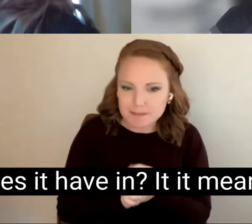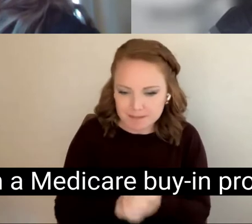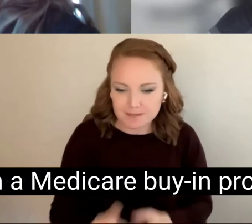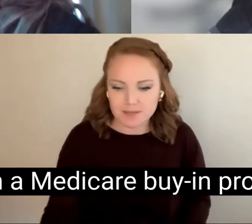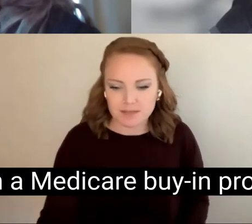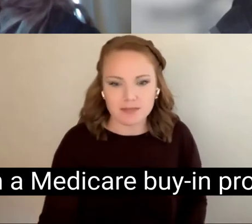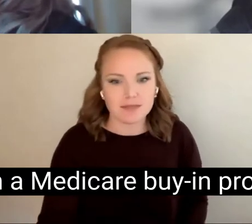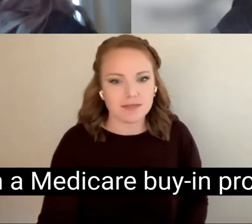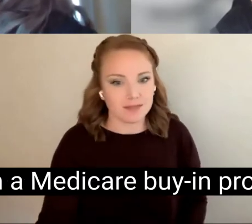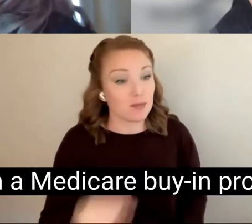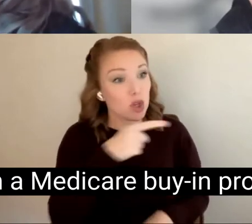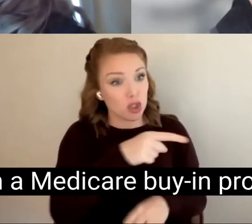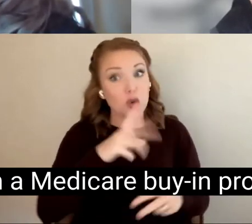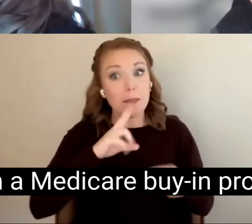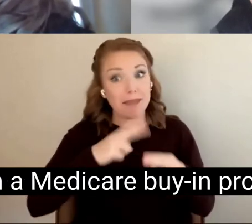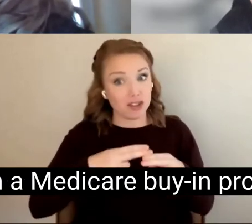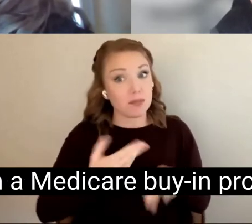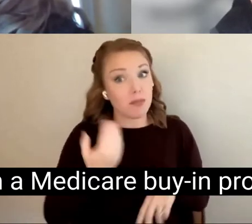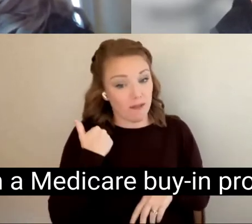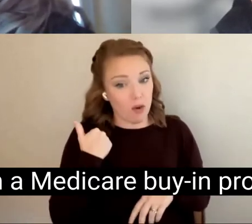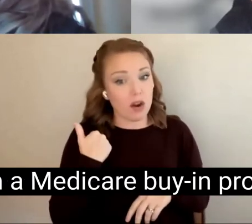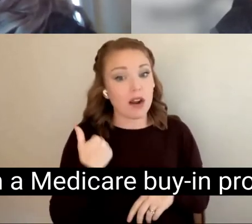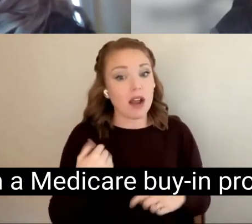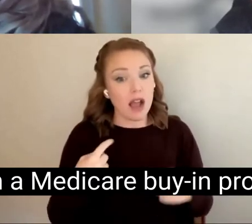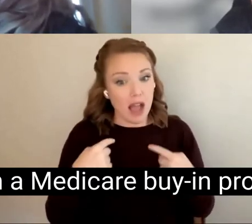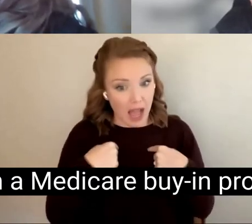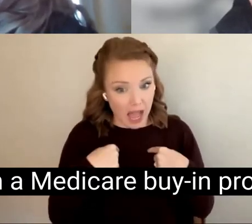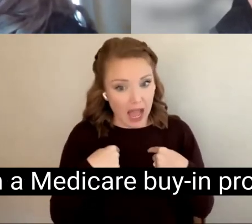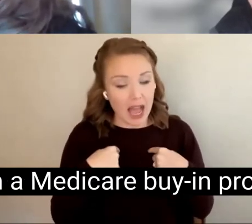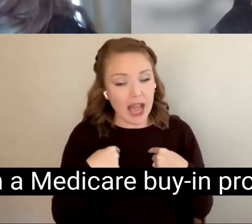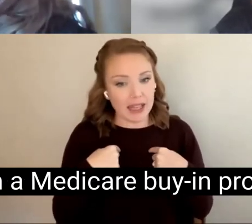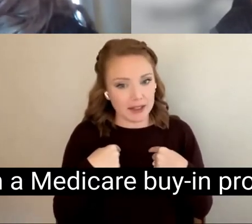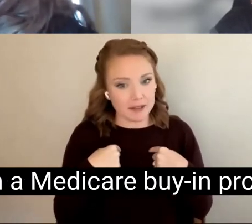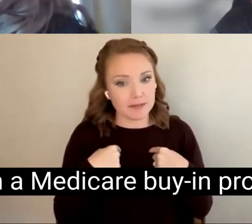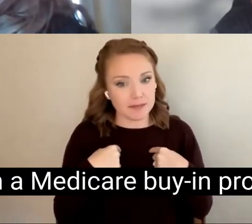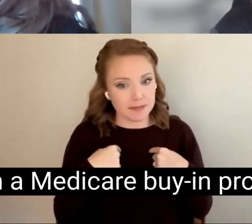am in a Medicare buy-in program.